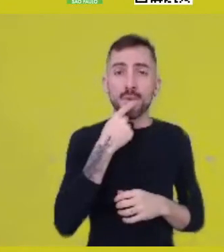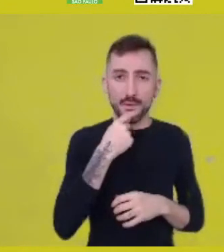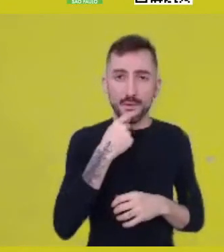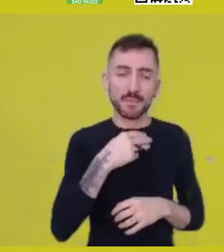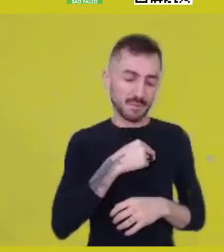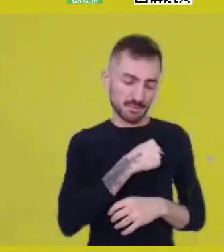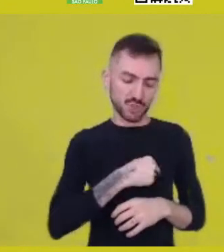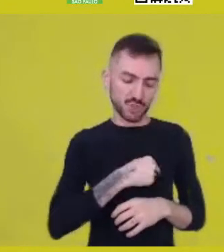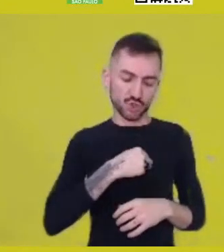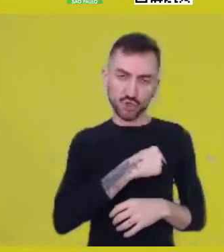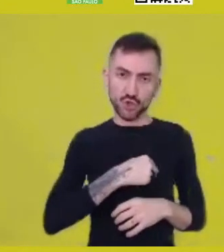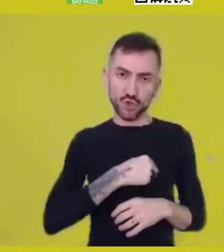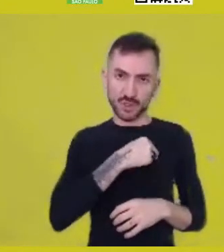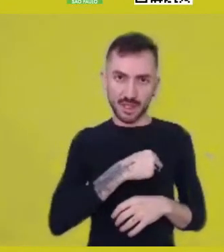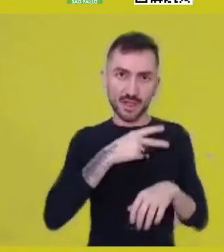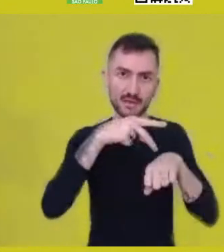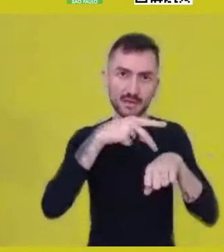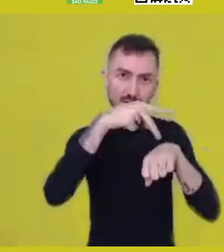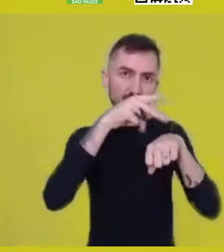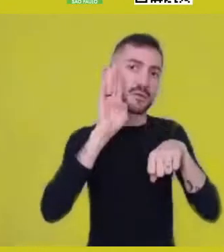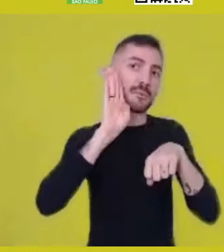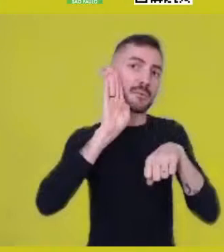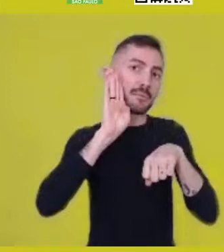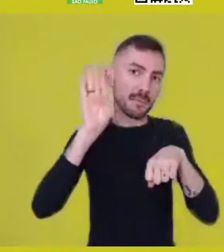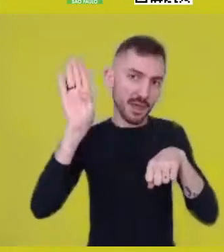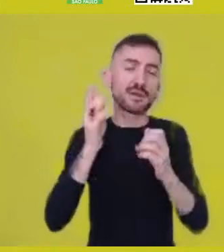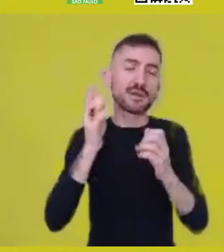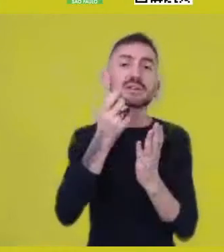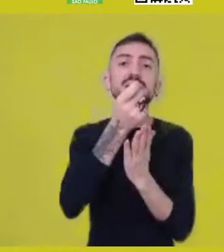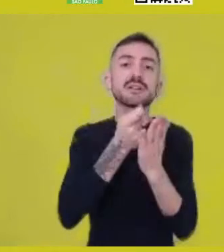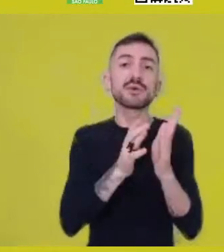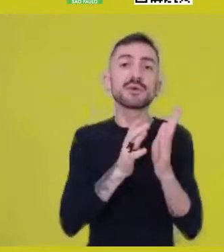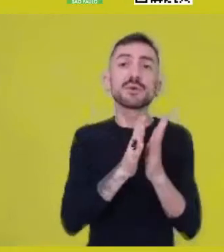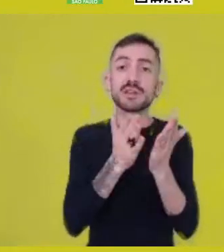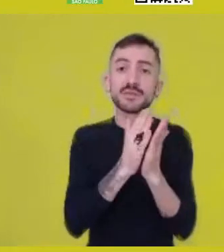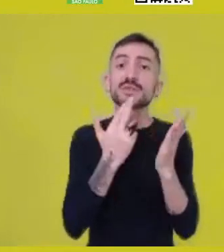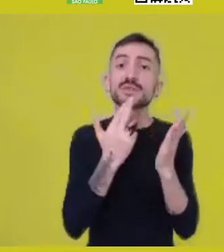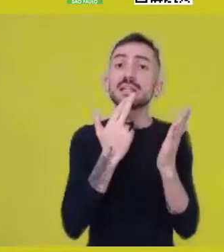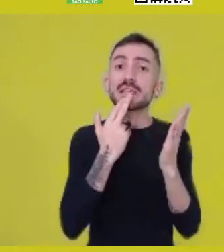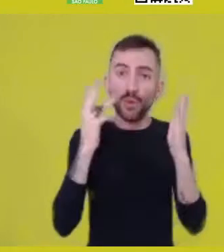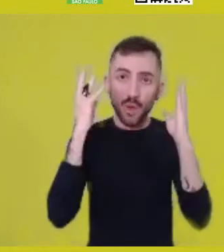Placide Tempels, wrote in Dutch a book called “Bantu Philosophy”,